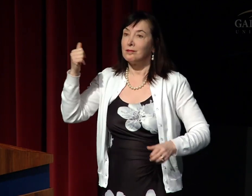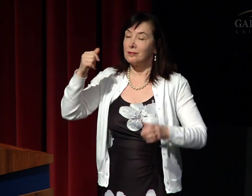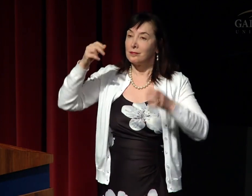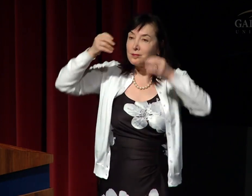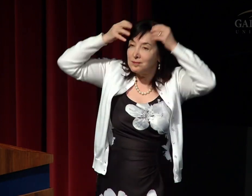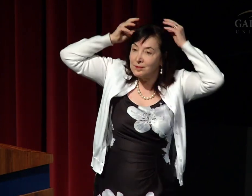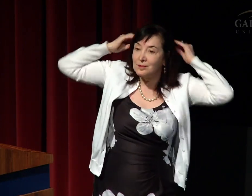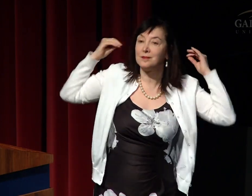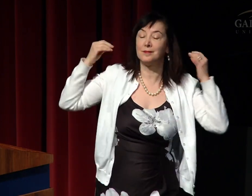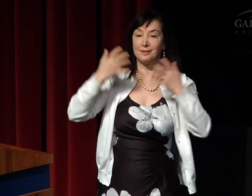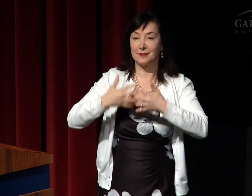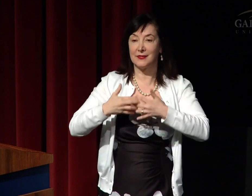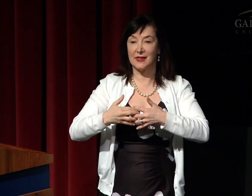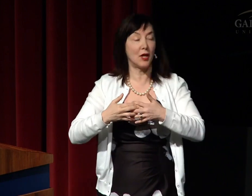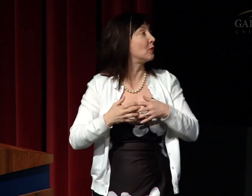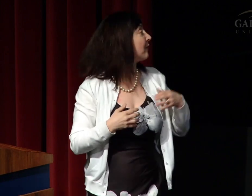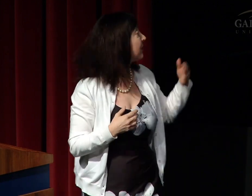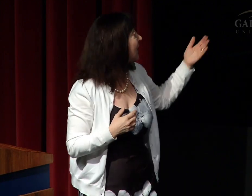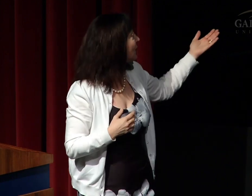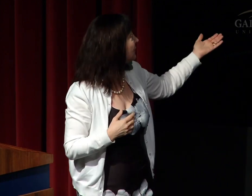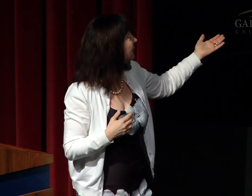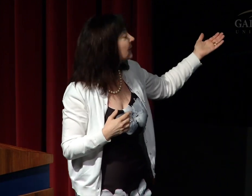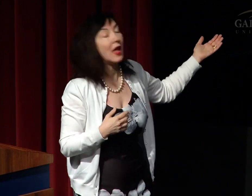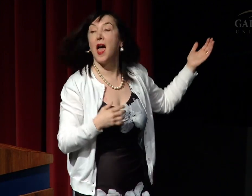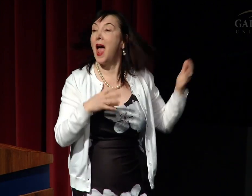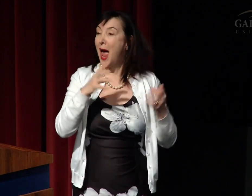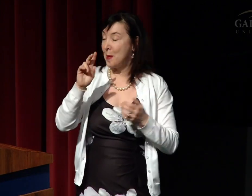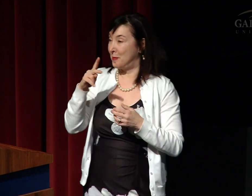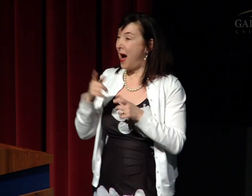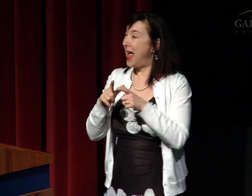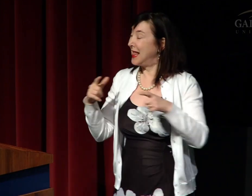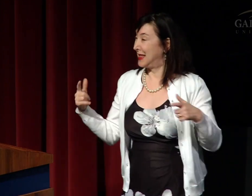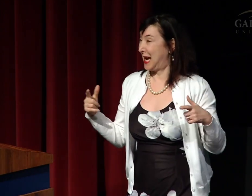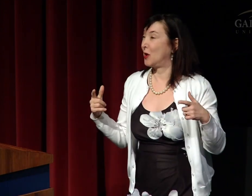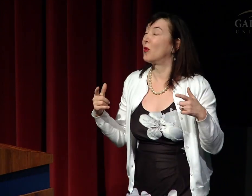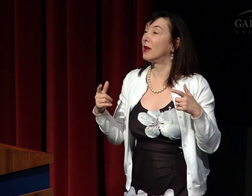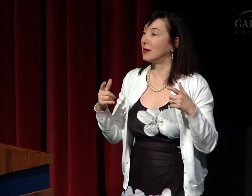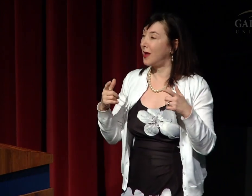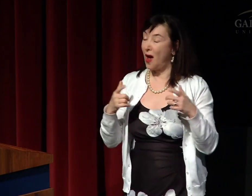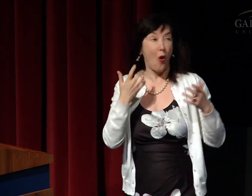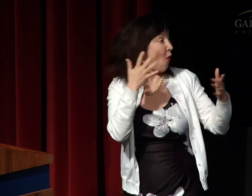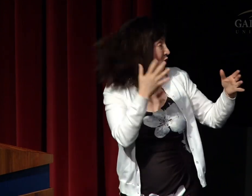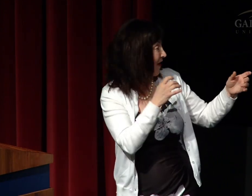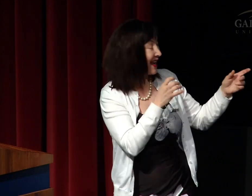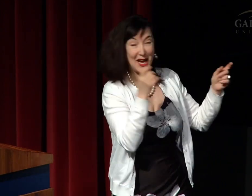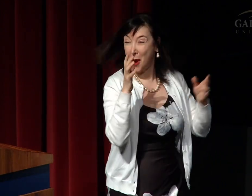best neuroimaging technology is that bilingual infants are already better